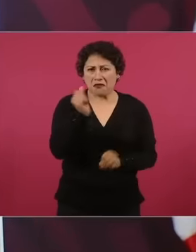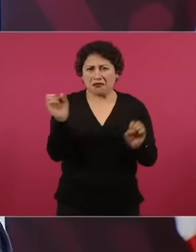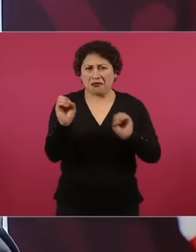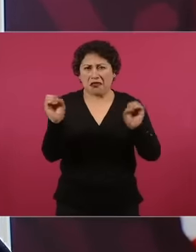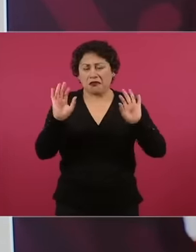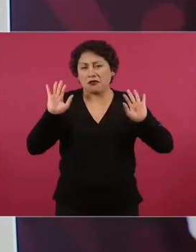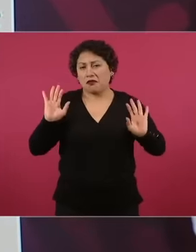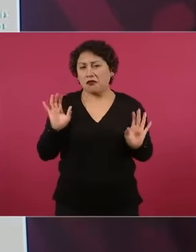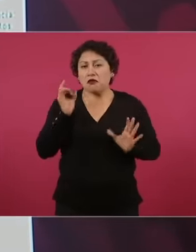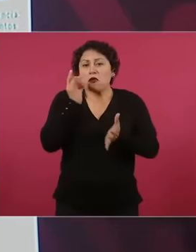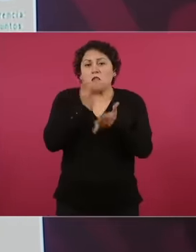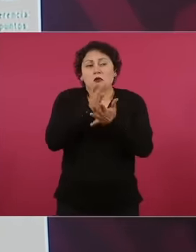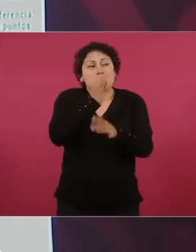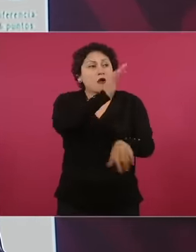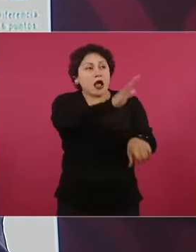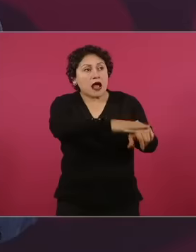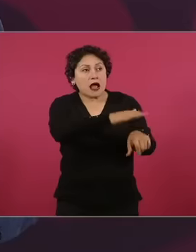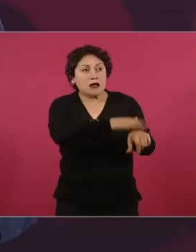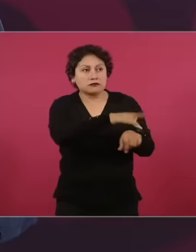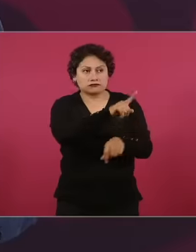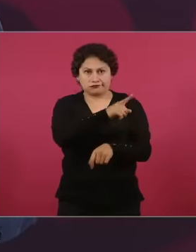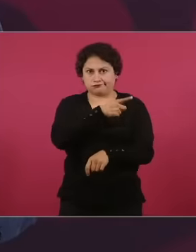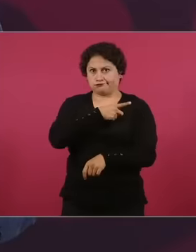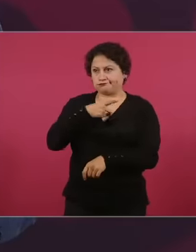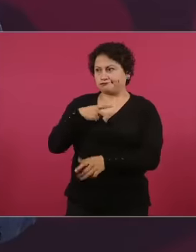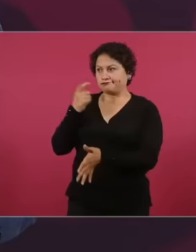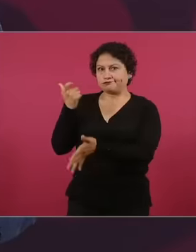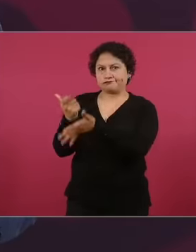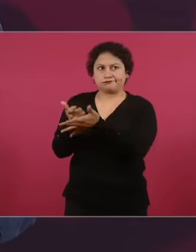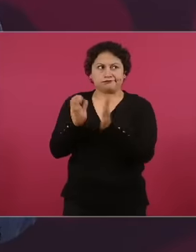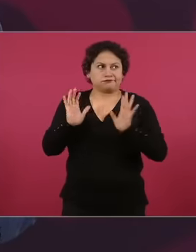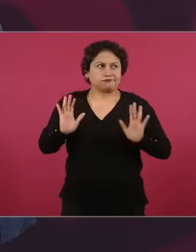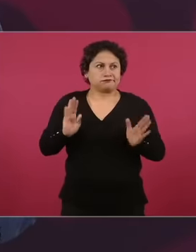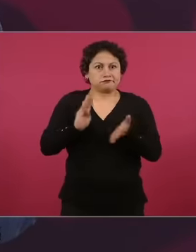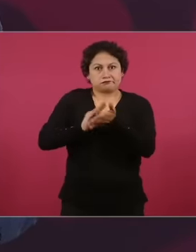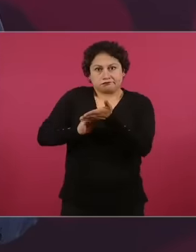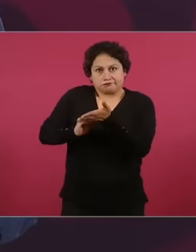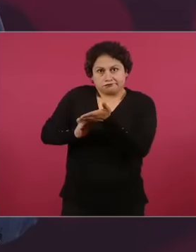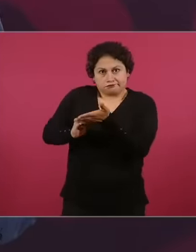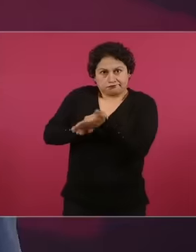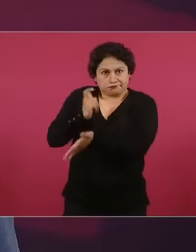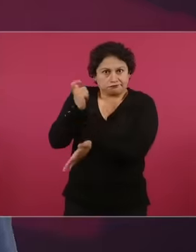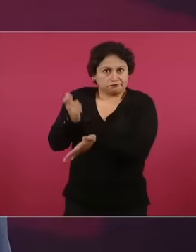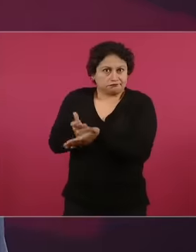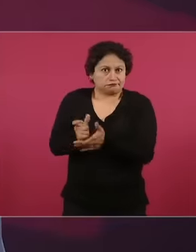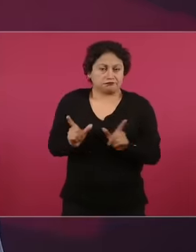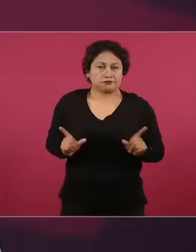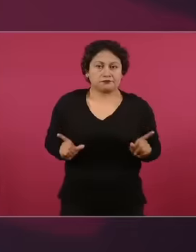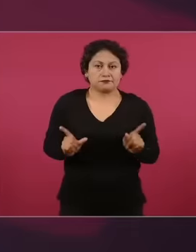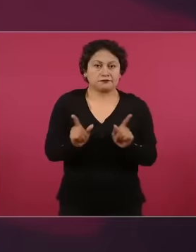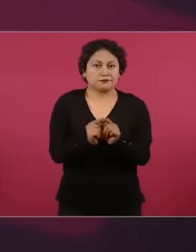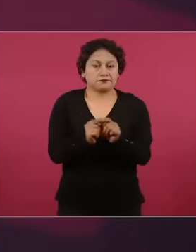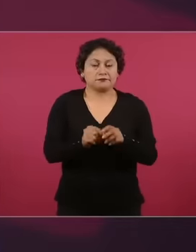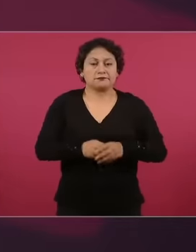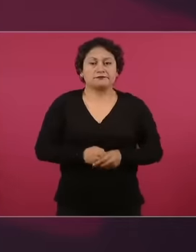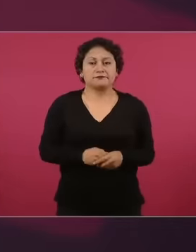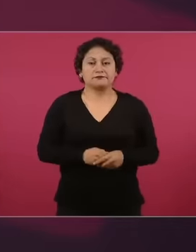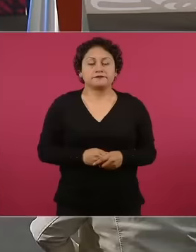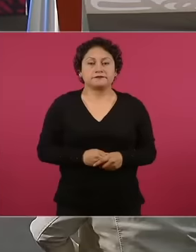speed and